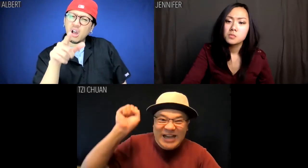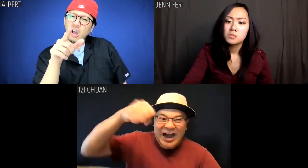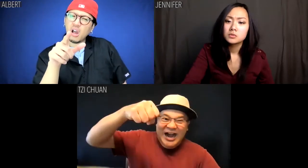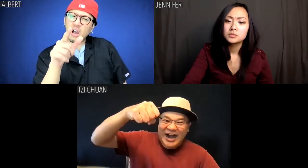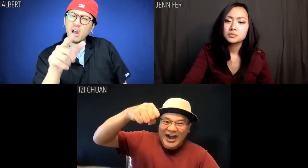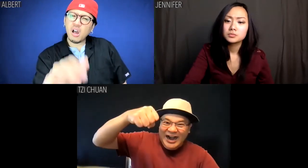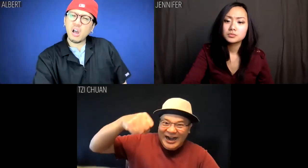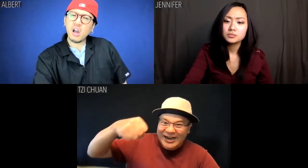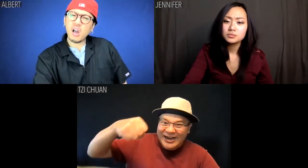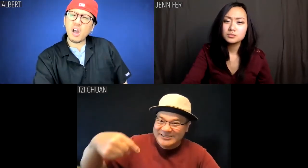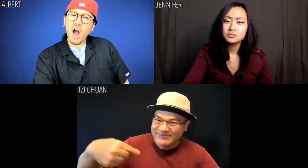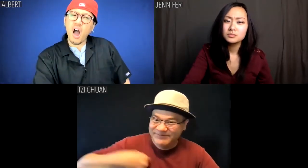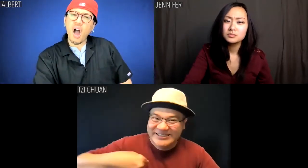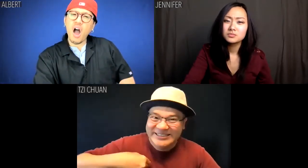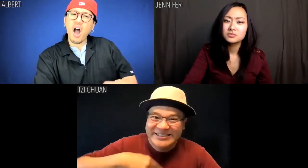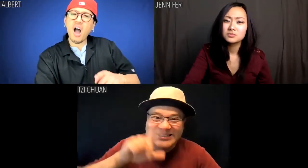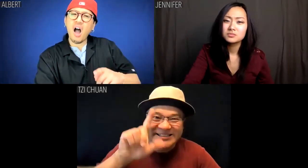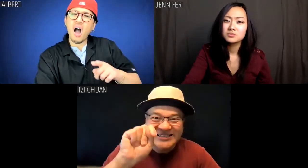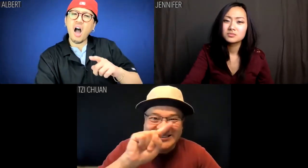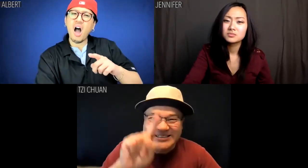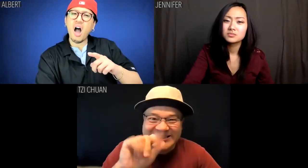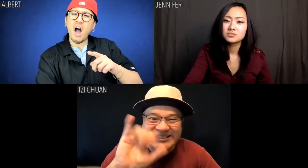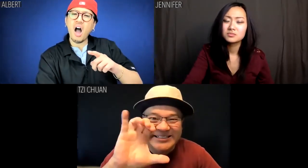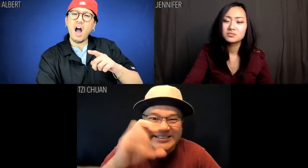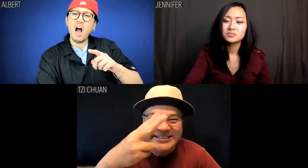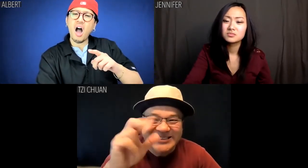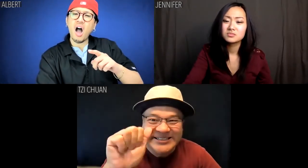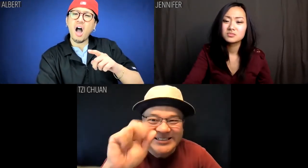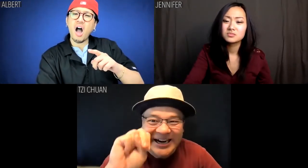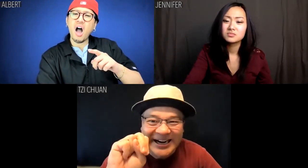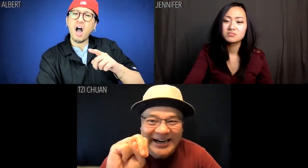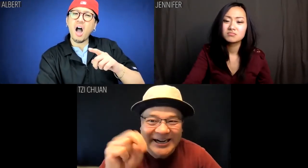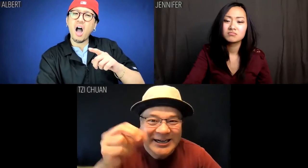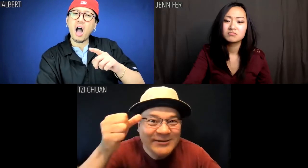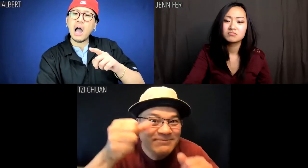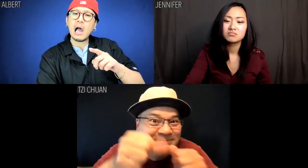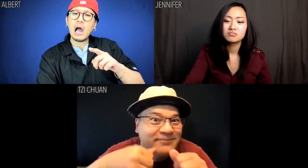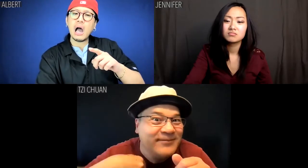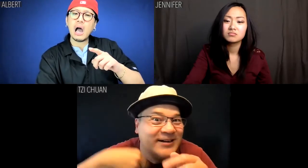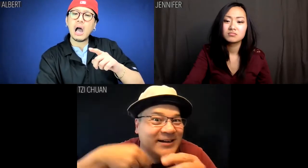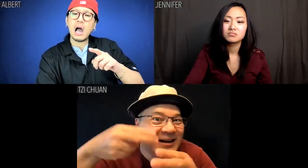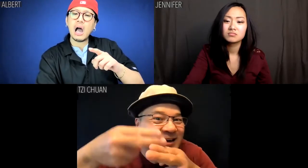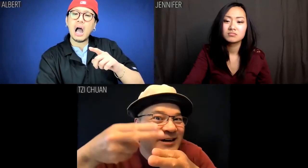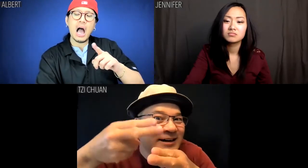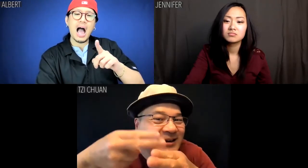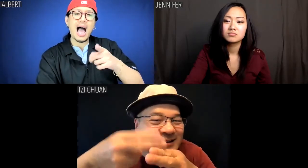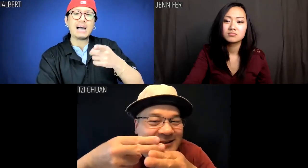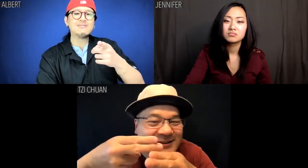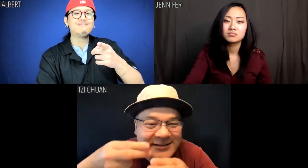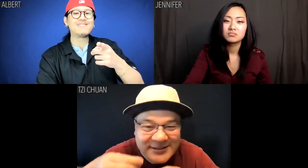Tzi Chuan: Yes it is I. Tzi Chuan. Did you remember my name?